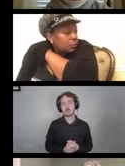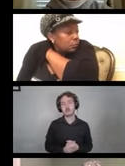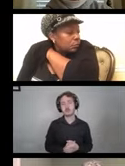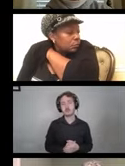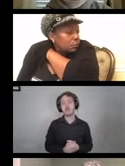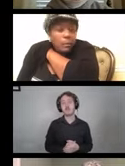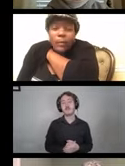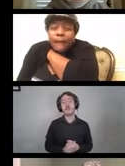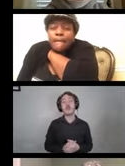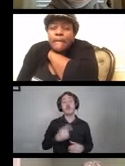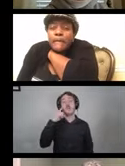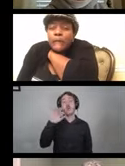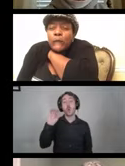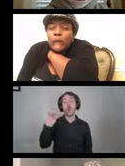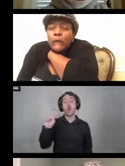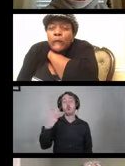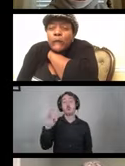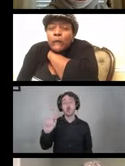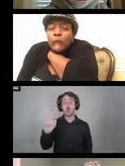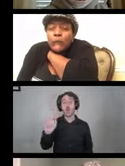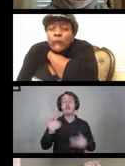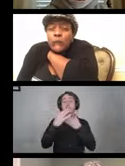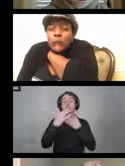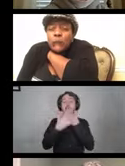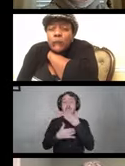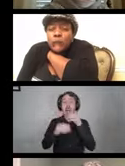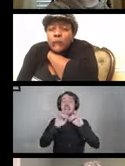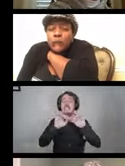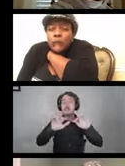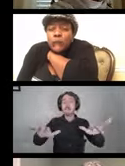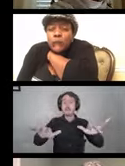The OSHA bloodborne pathogen standard is here.